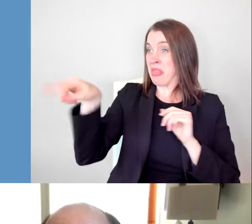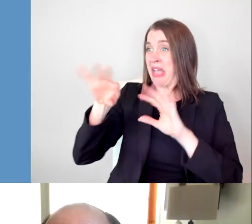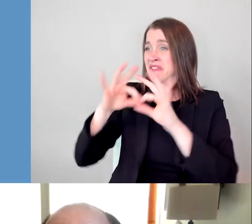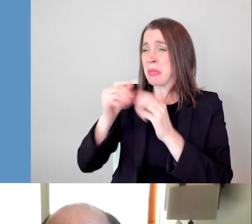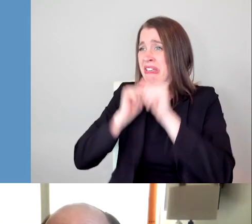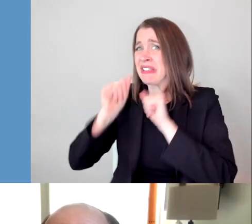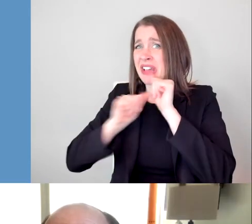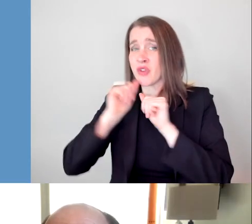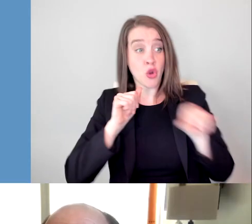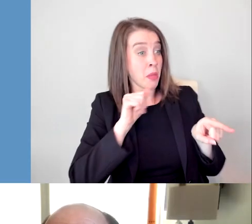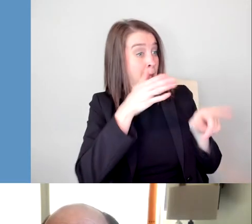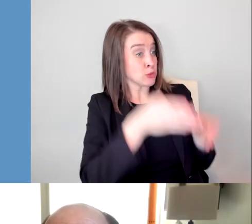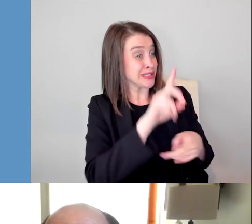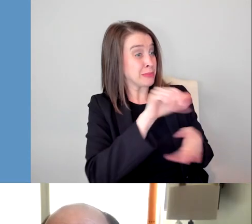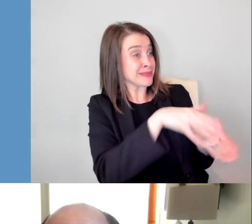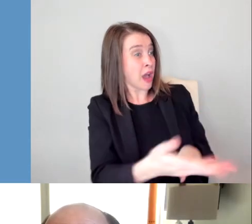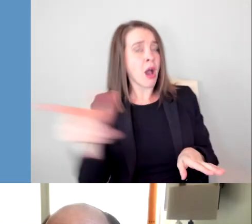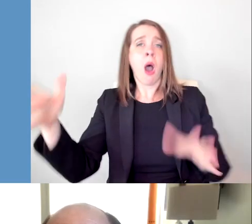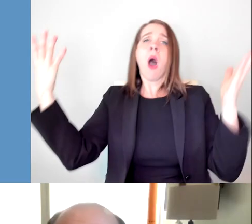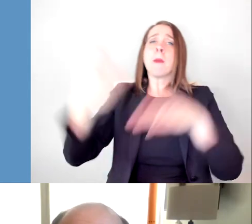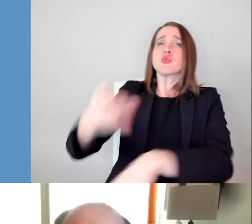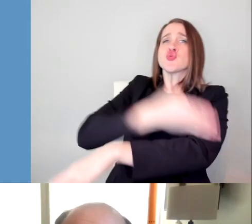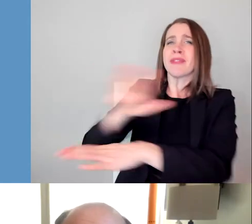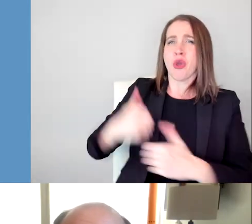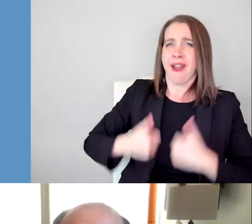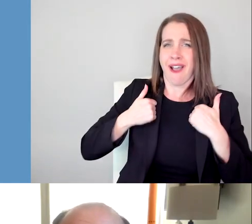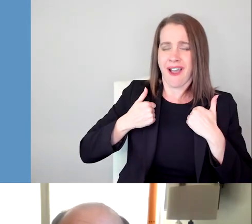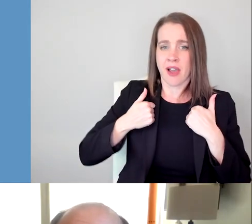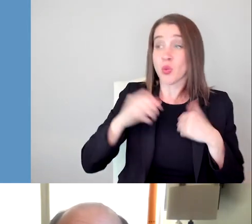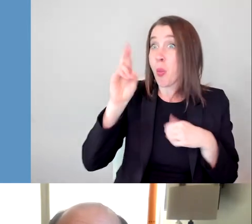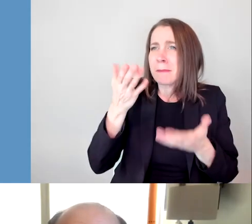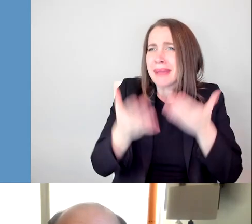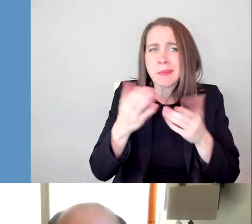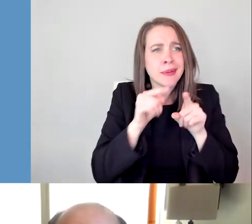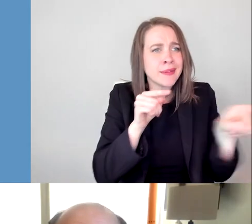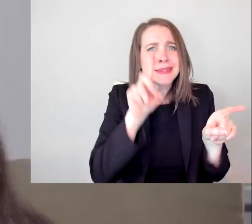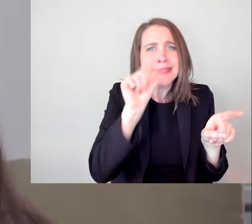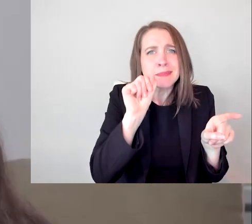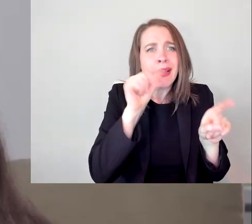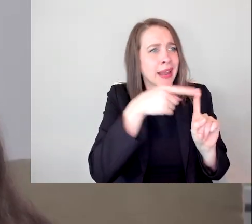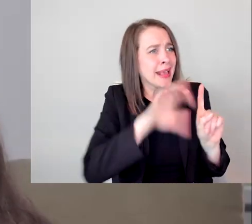Or I saw a lot of disabled people being healed. And I always talk about this one image that